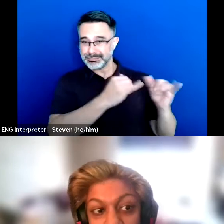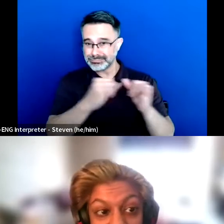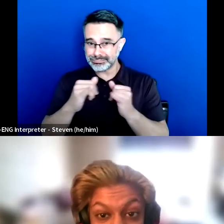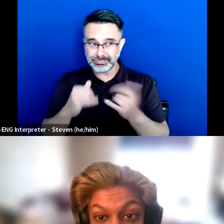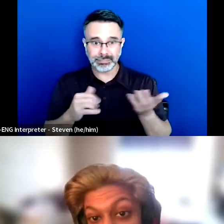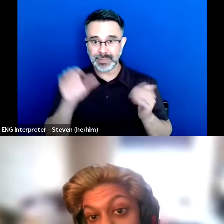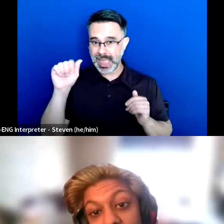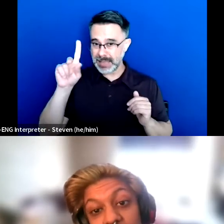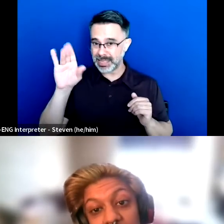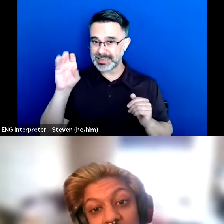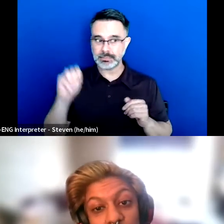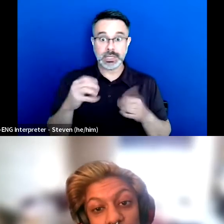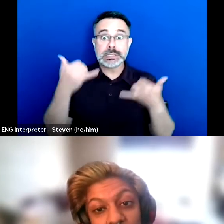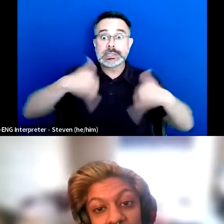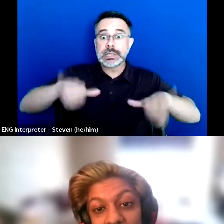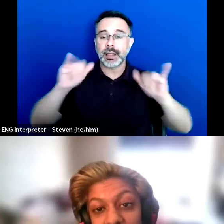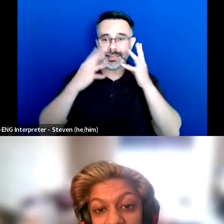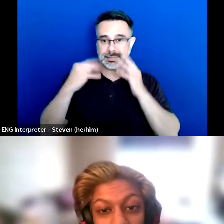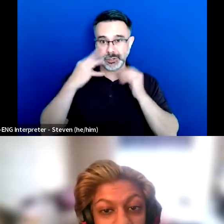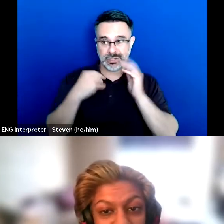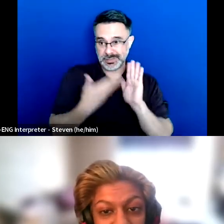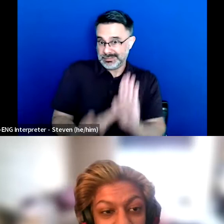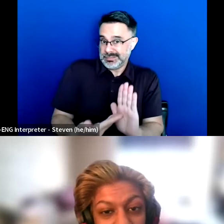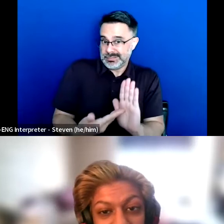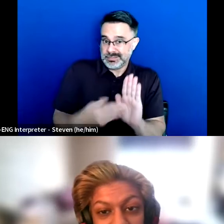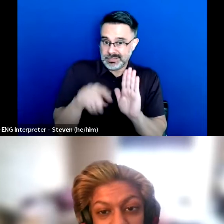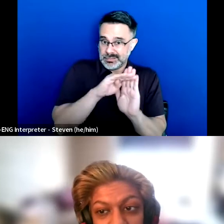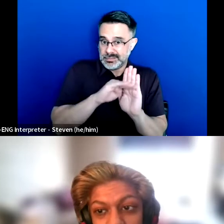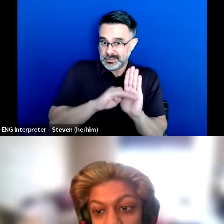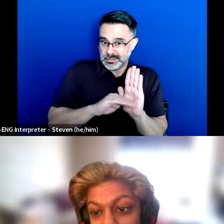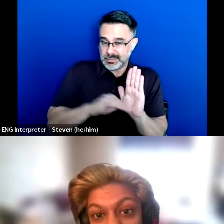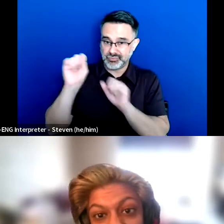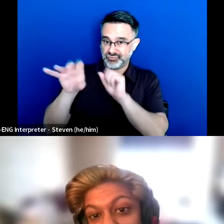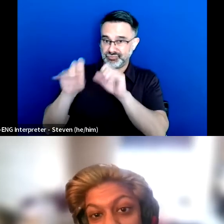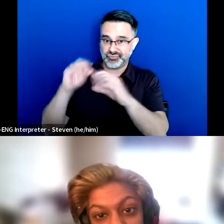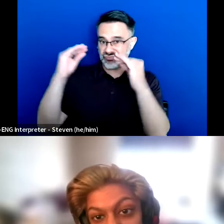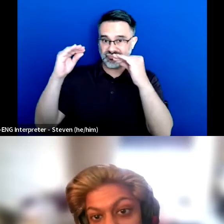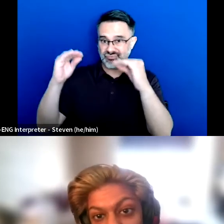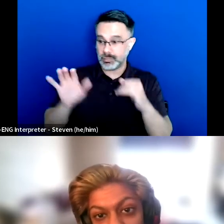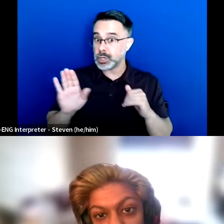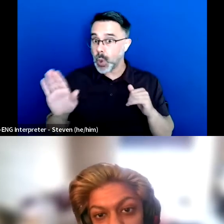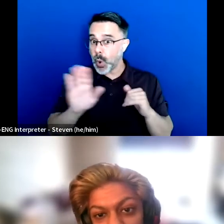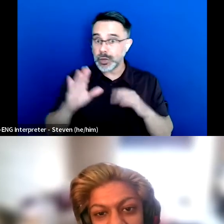and are still experiencing in school, their children are experiencing in school.